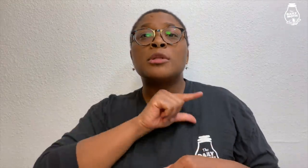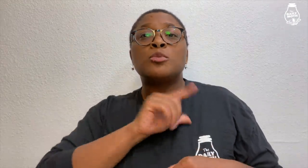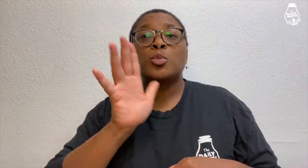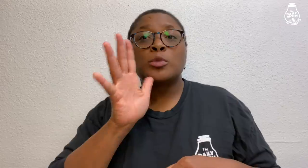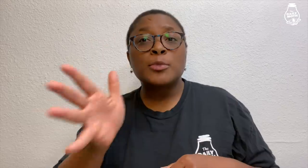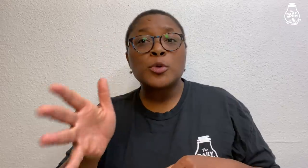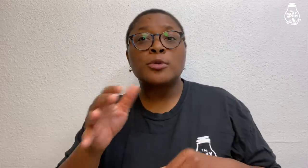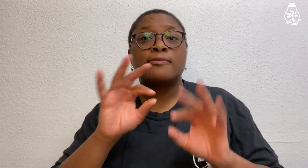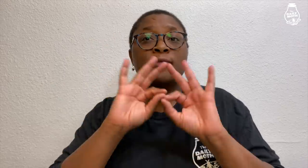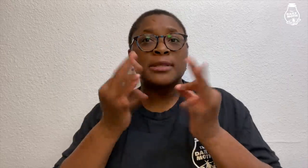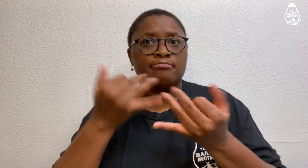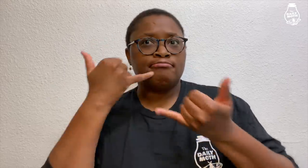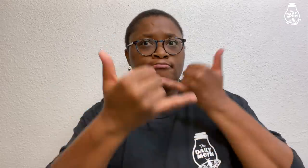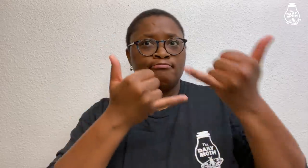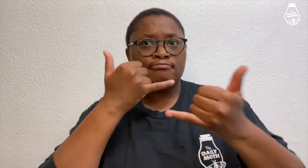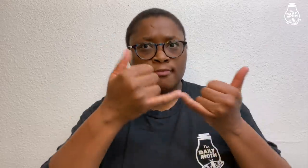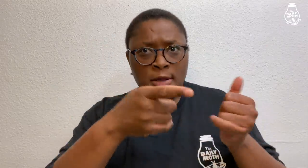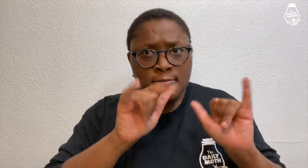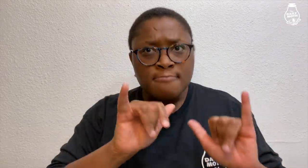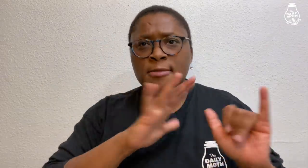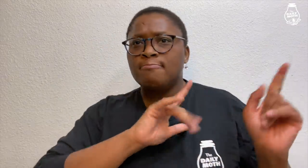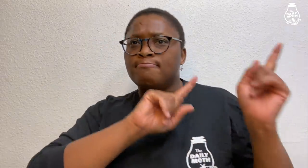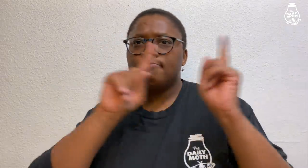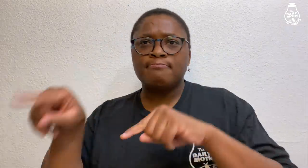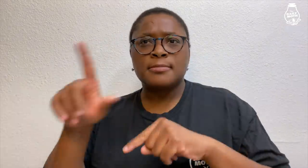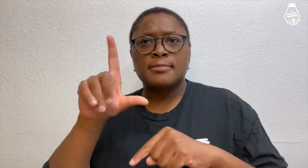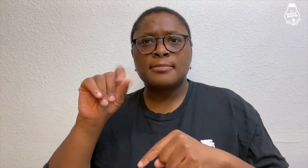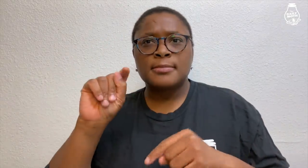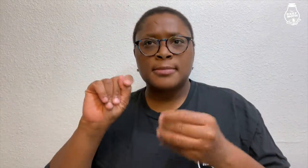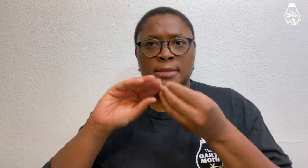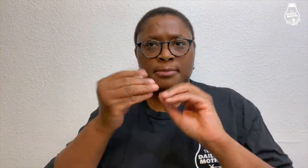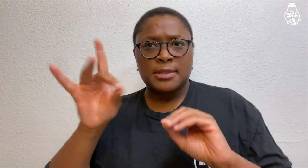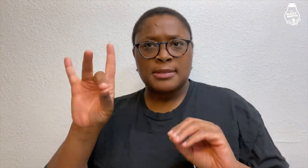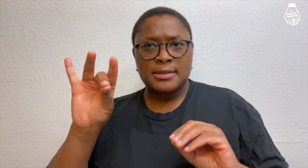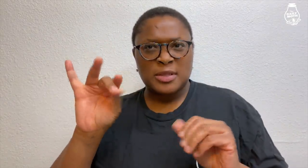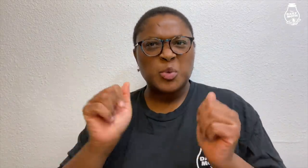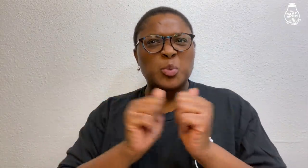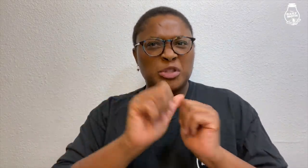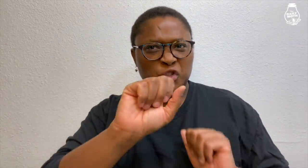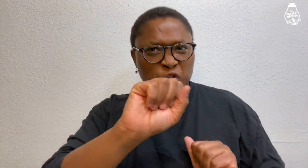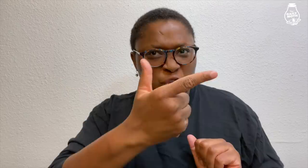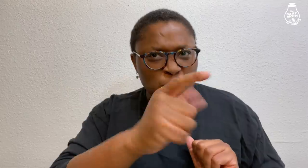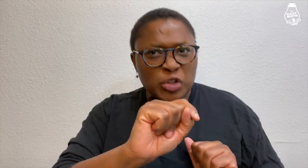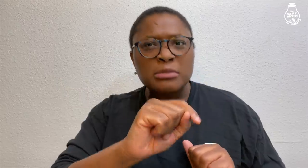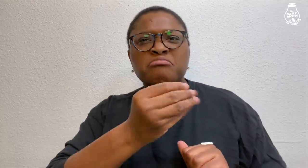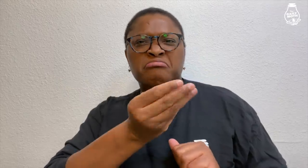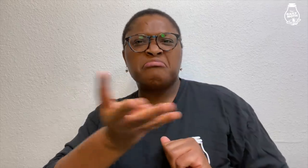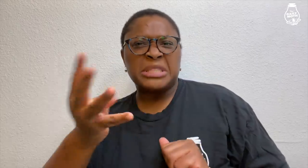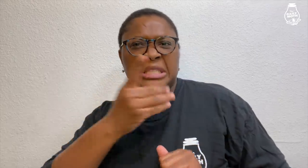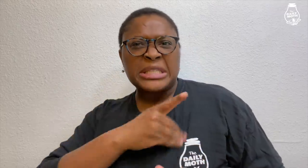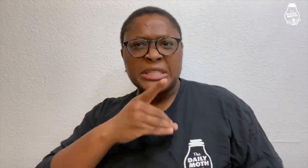Grant's grandmother and other family members called them, so they went to lot number 80 with a sergeant and